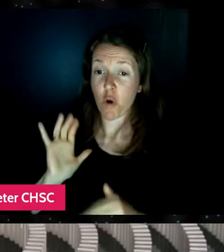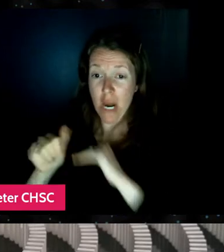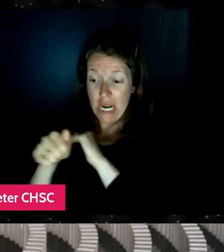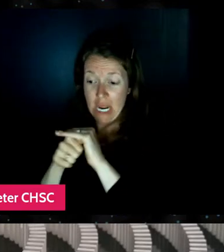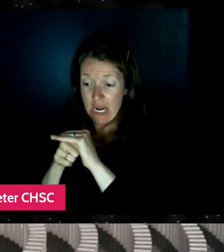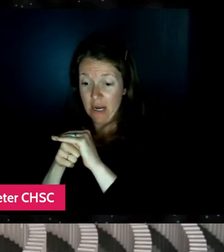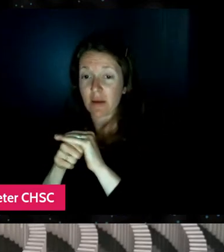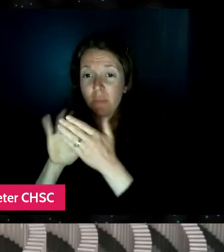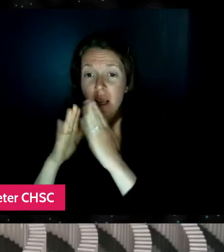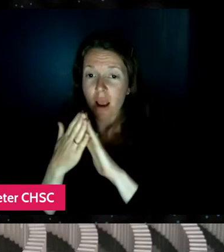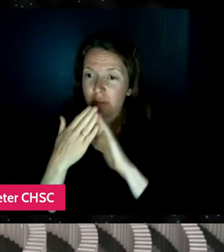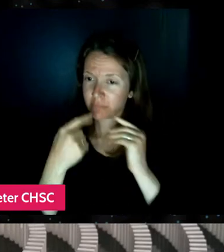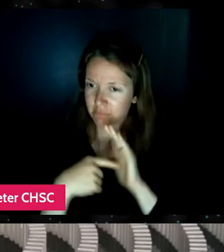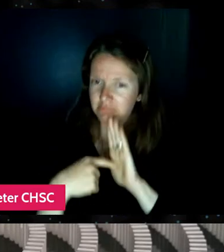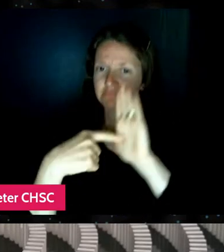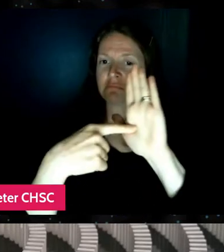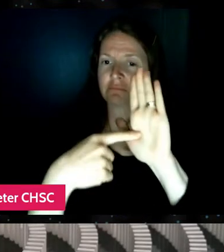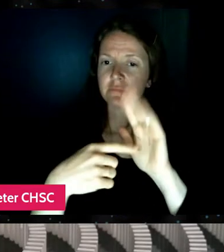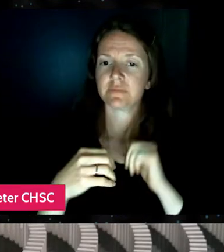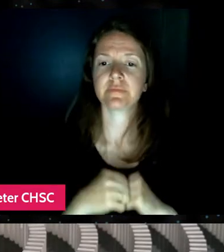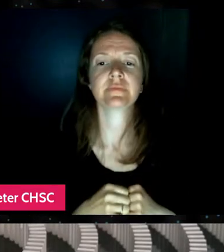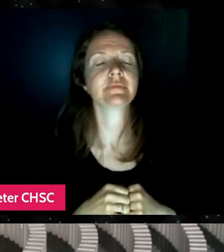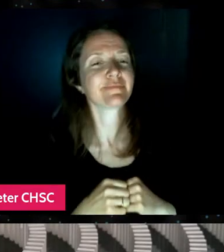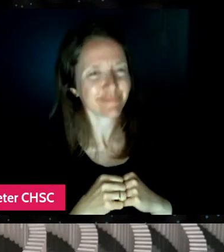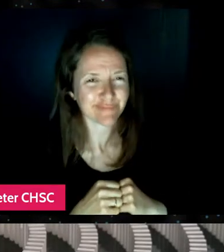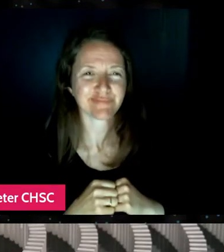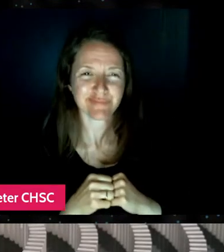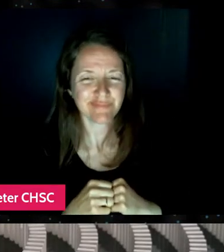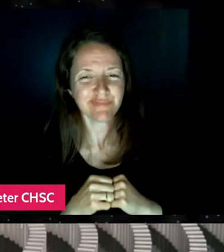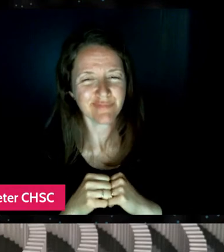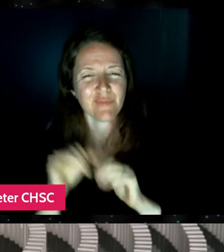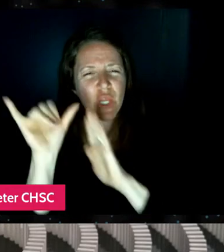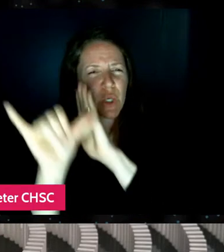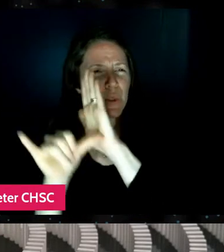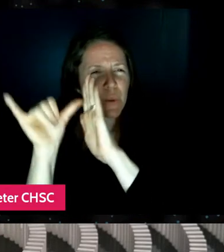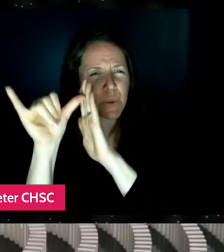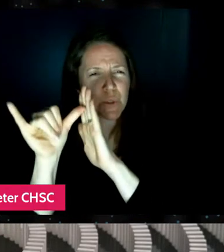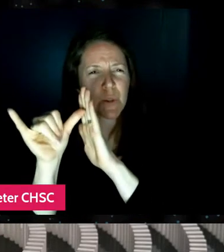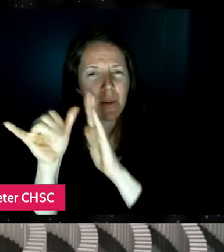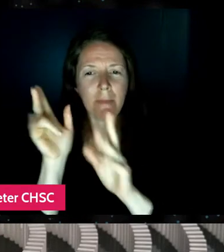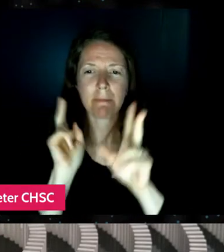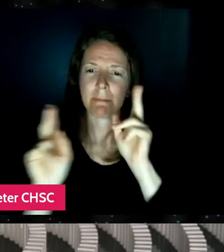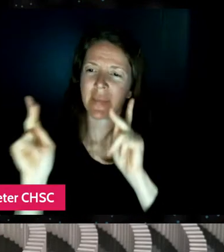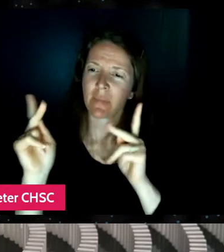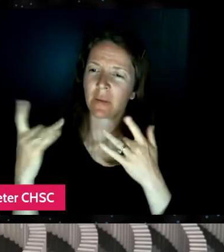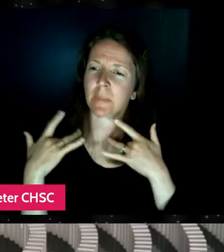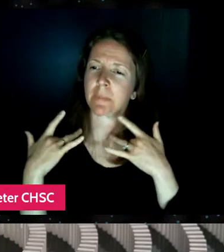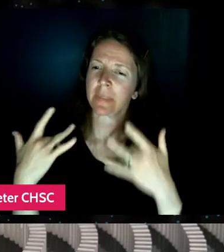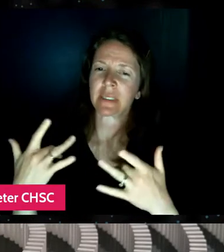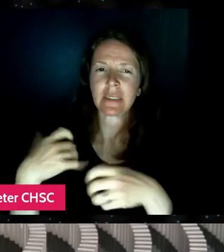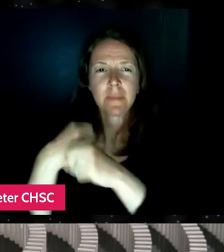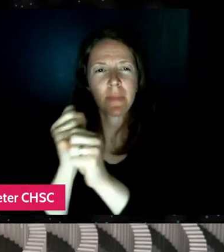I realized on YouTube that a lot of people who are making videos they were being personalities, they were talking to their cameras,